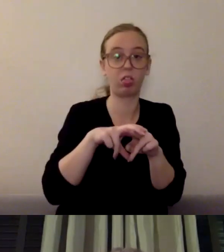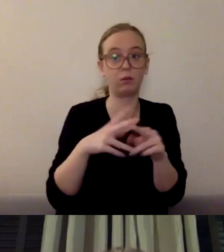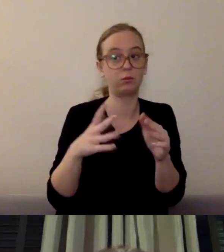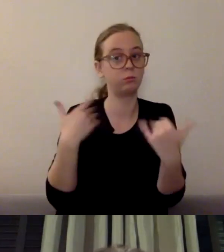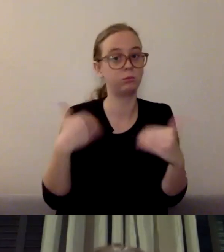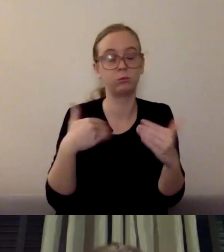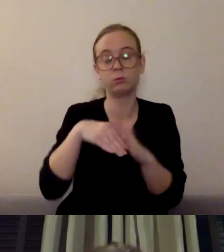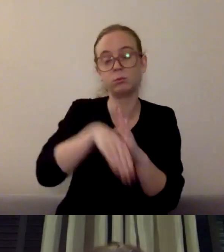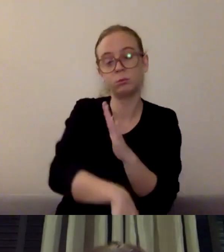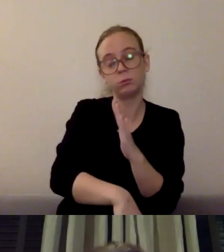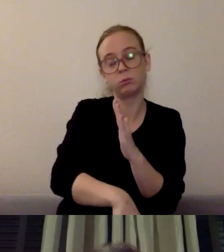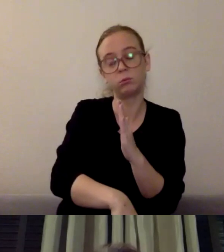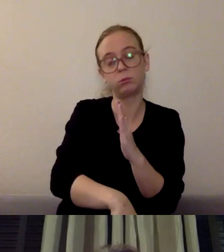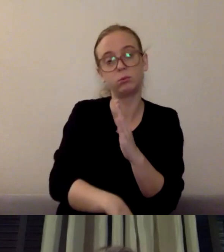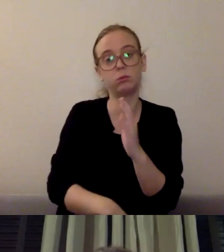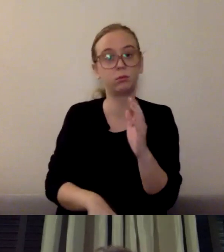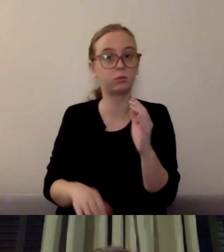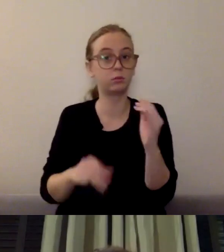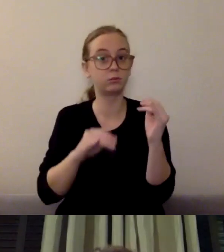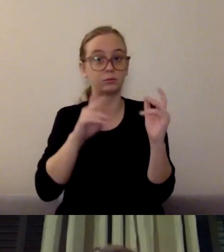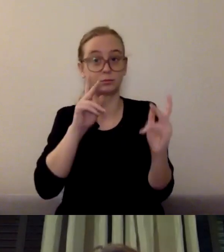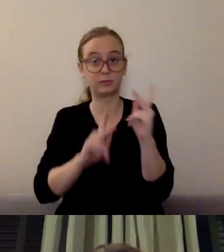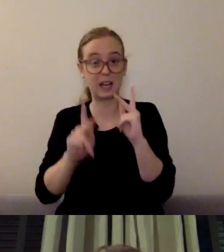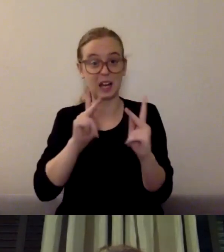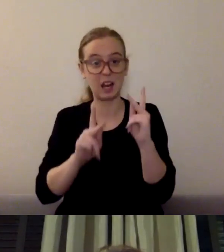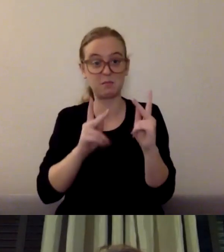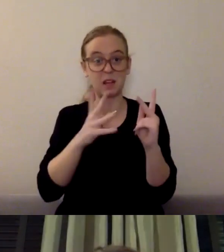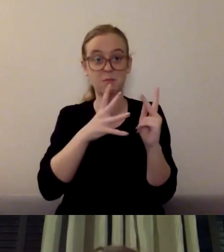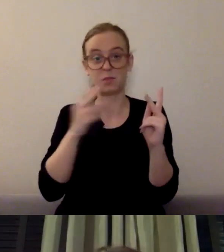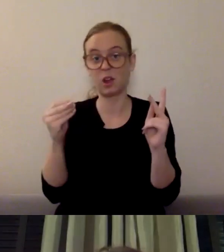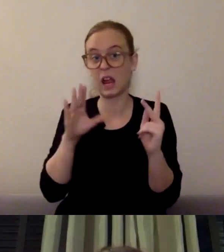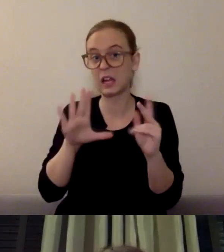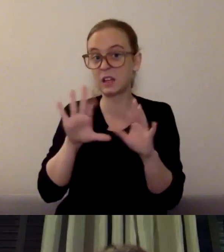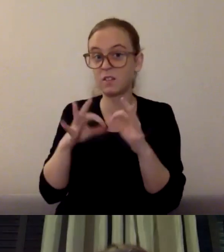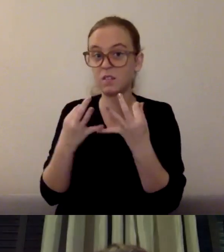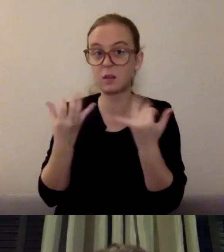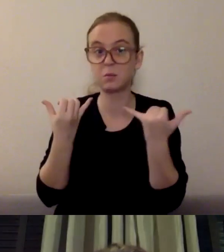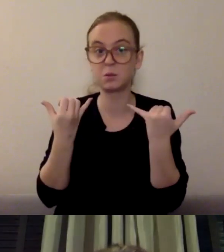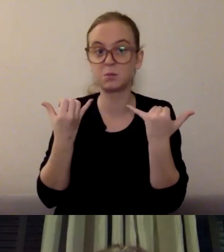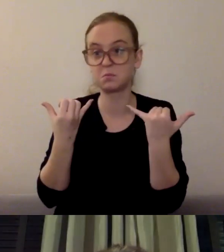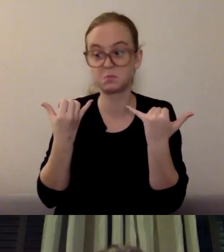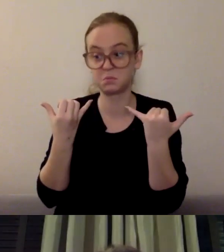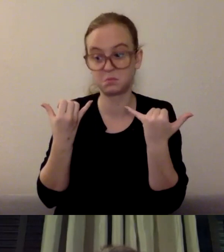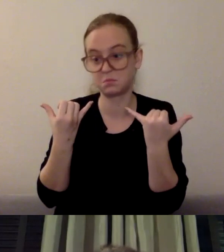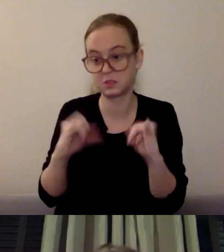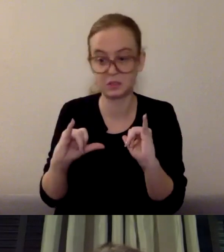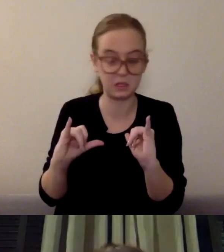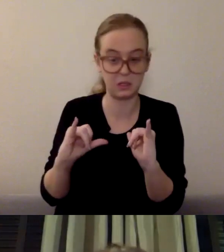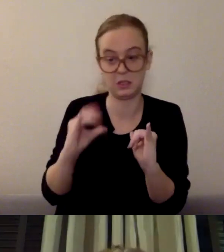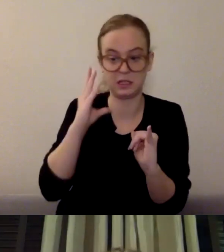also were already experiencing stress because of different factors. Household instability is one,